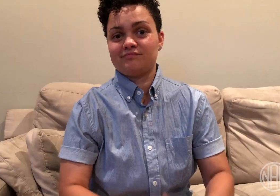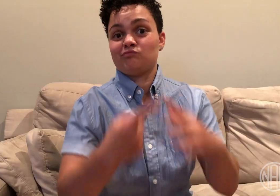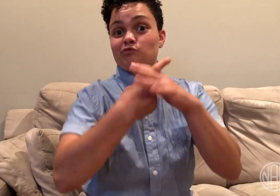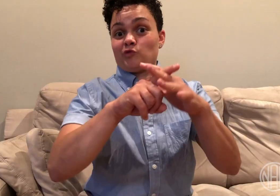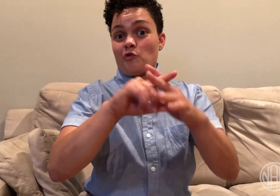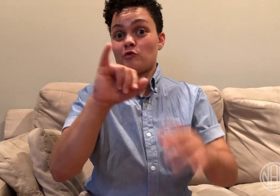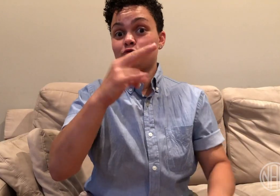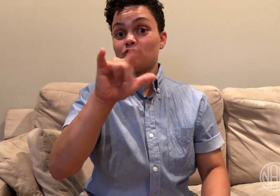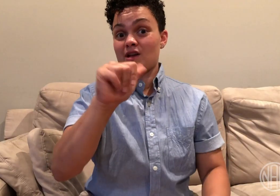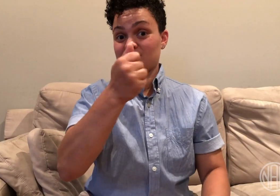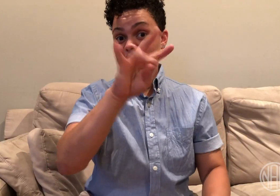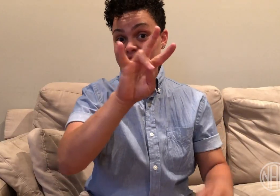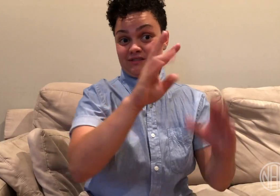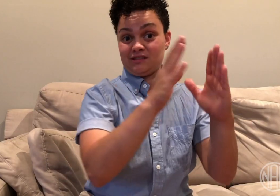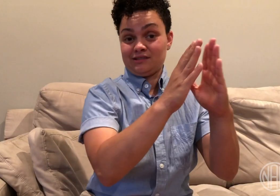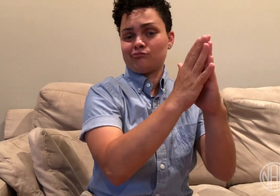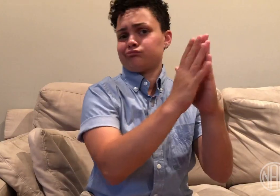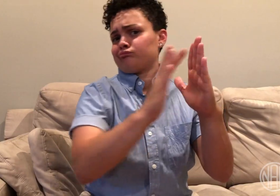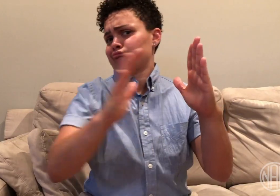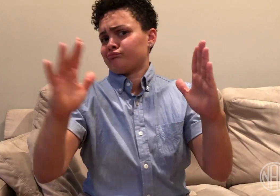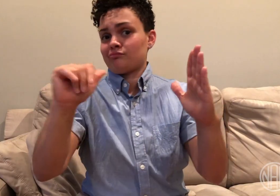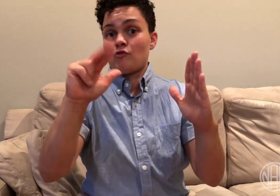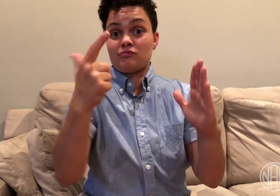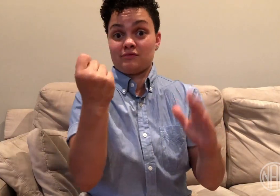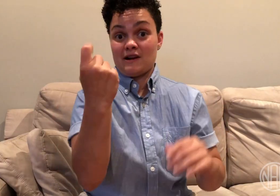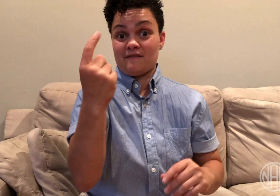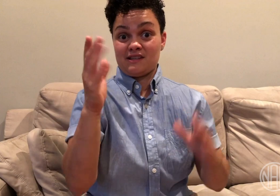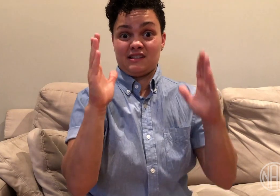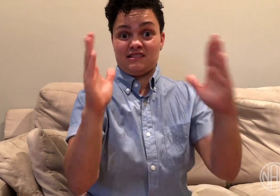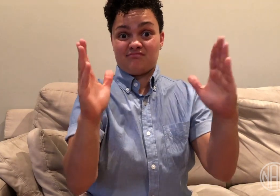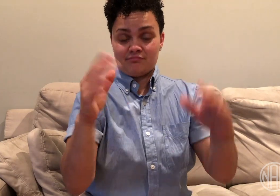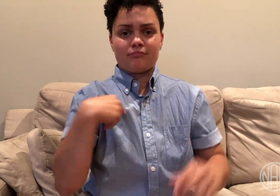From July 17th until August 11th,